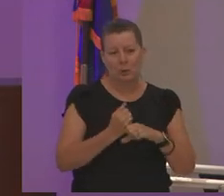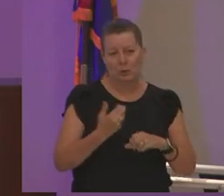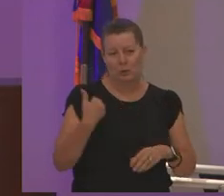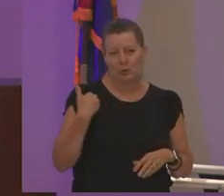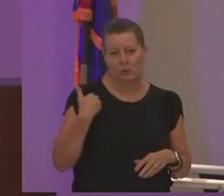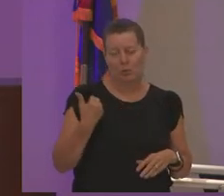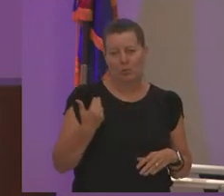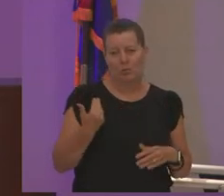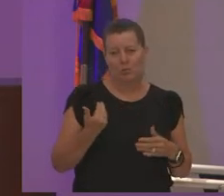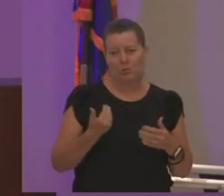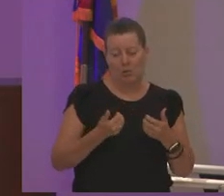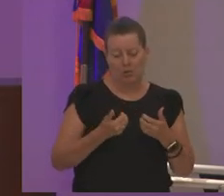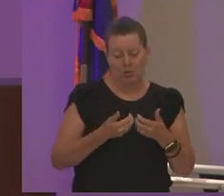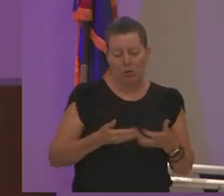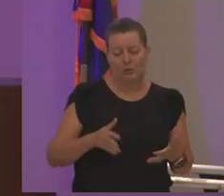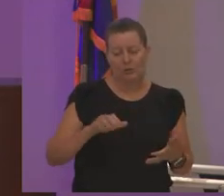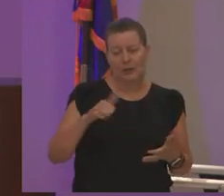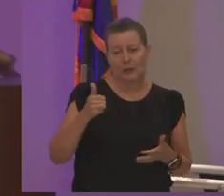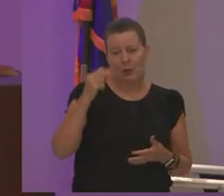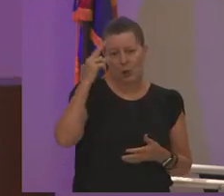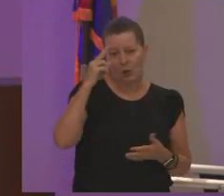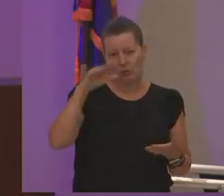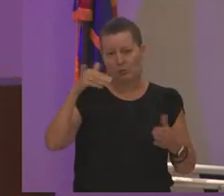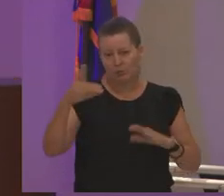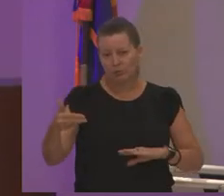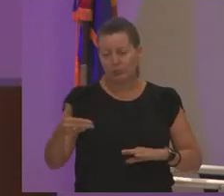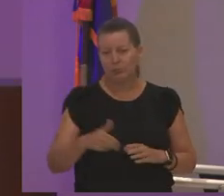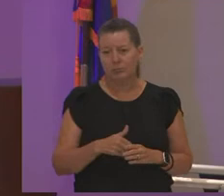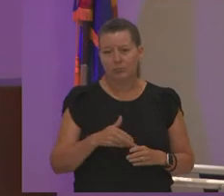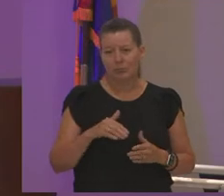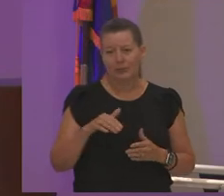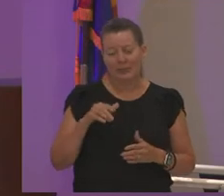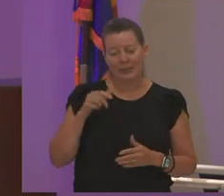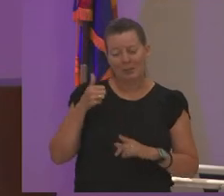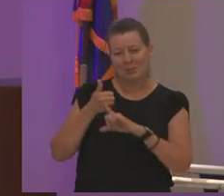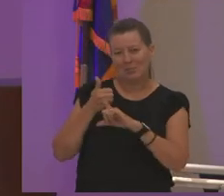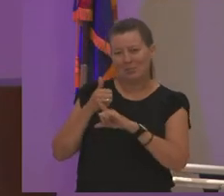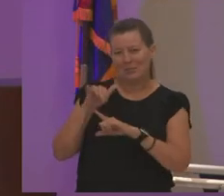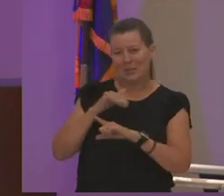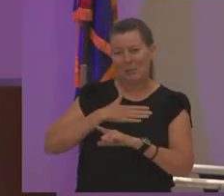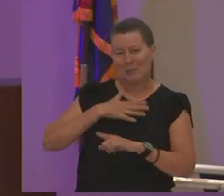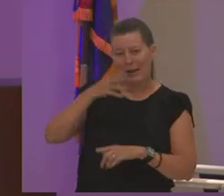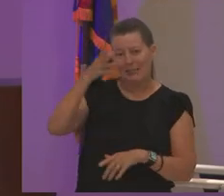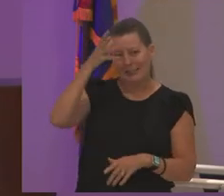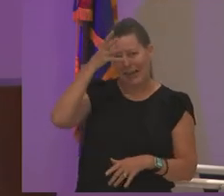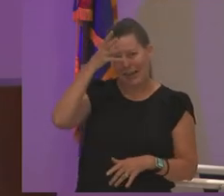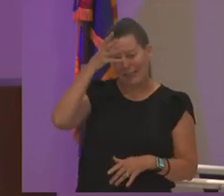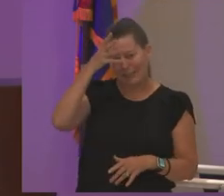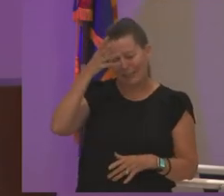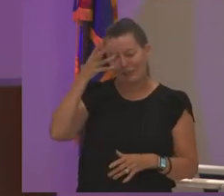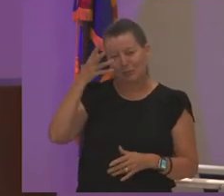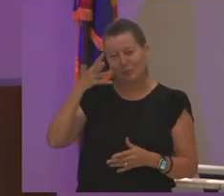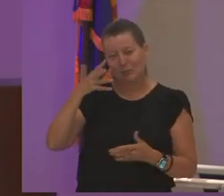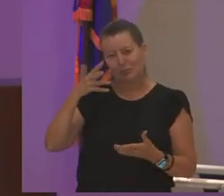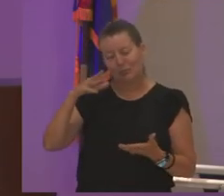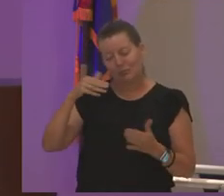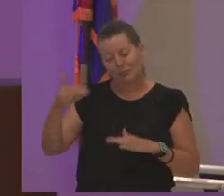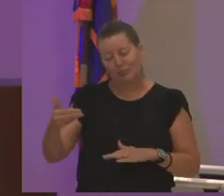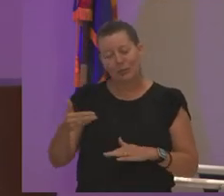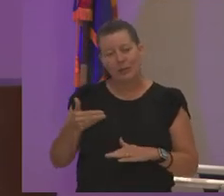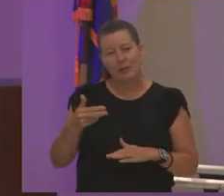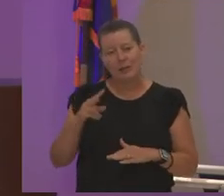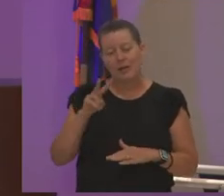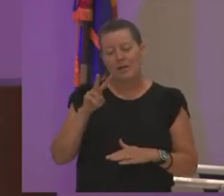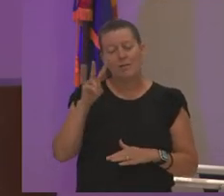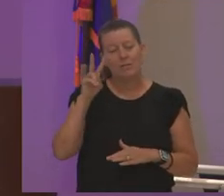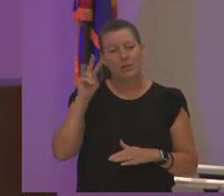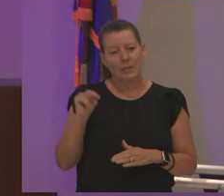another uncle who i considered like my dad i lost him he was a vietnam veteran vietnam war veteran